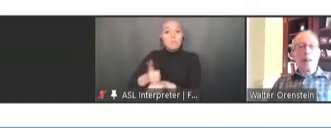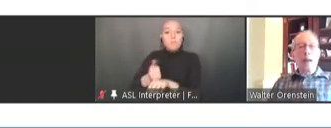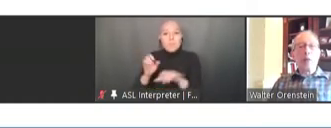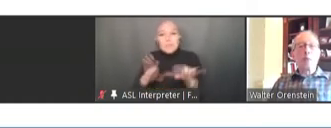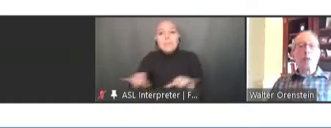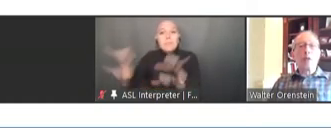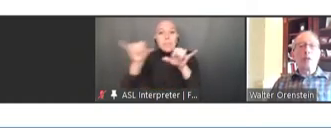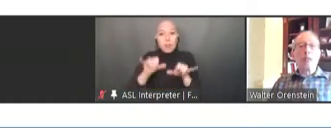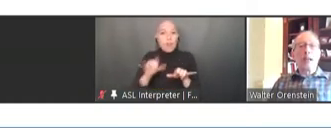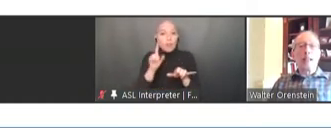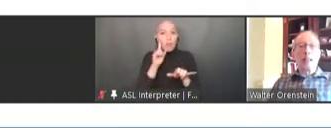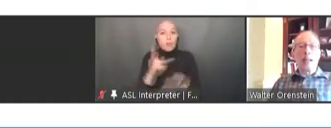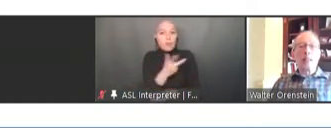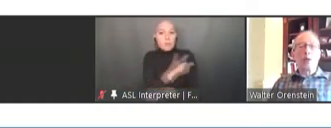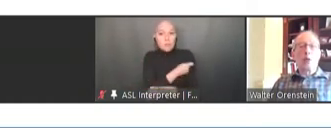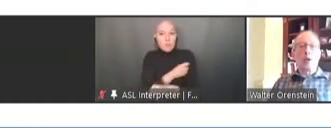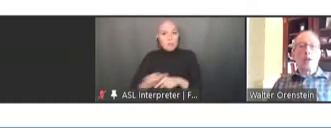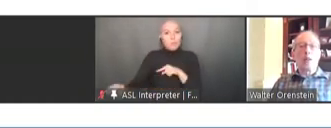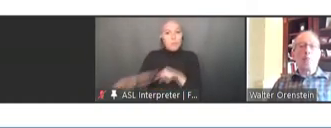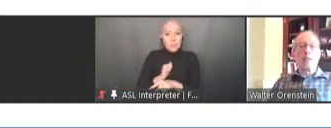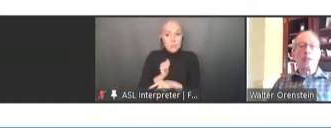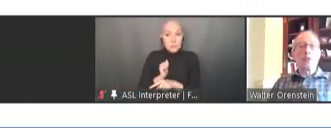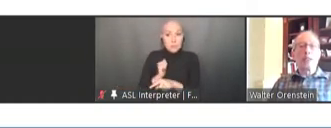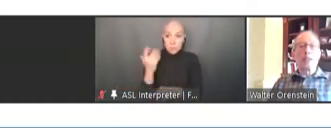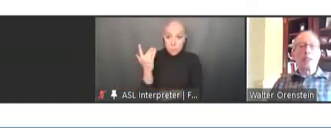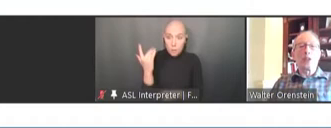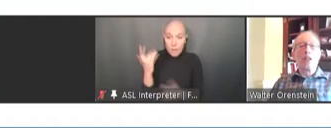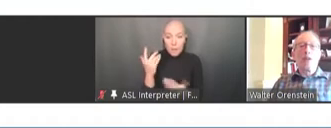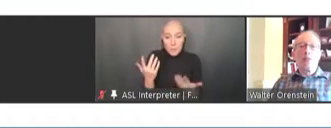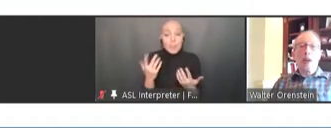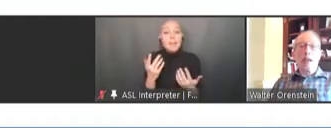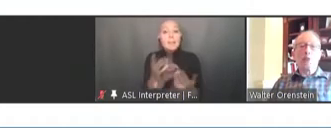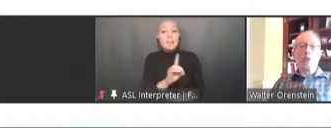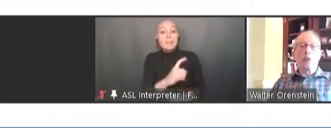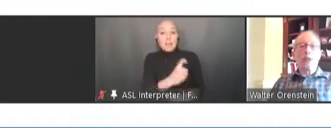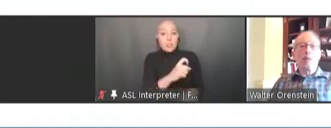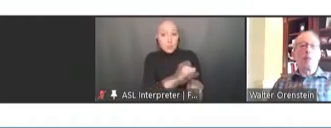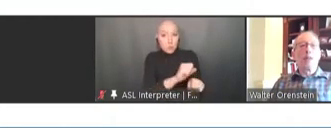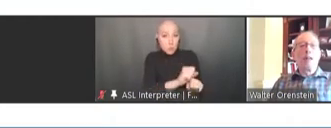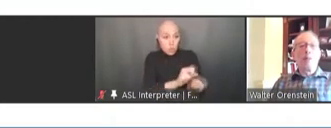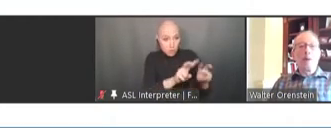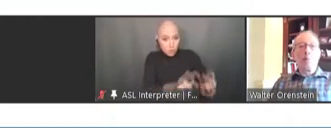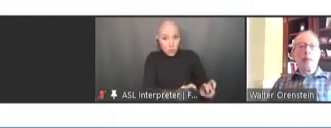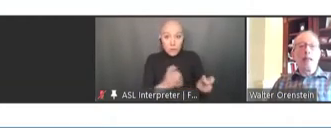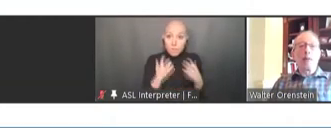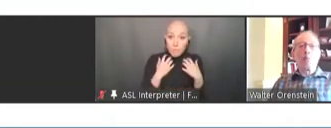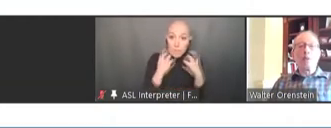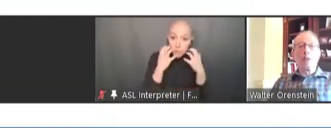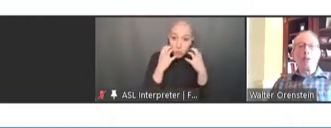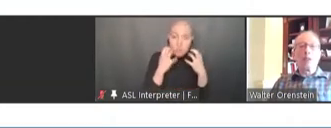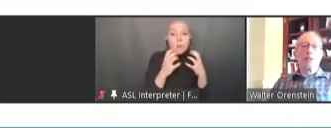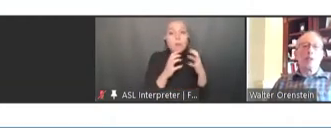that was because diagnostic work on measles cases found, for example, that many opportunities to